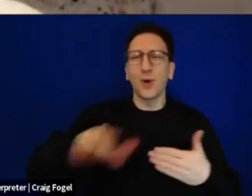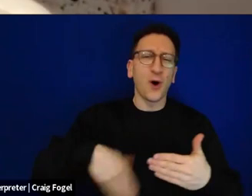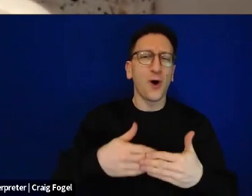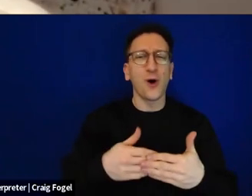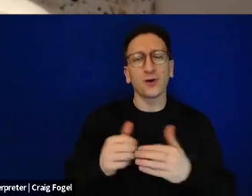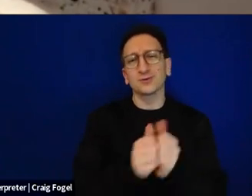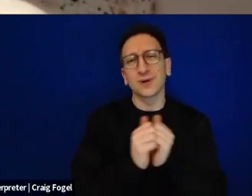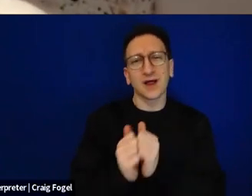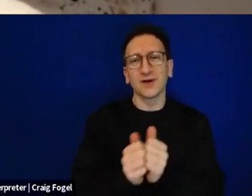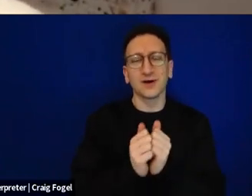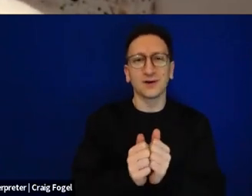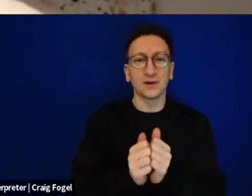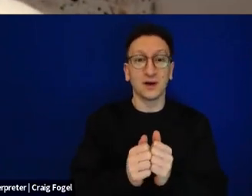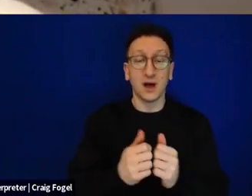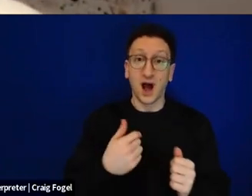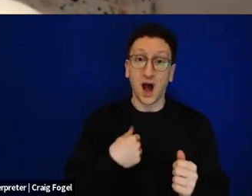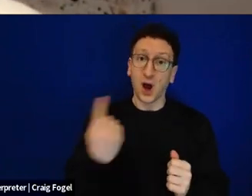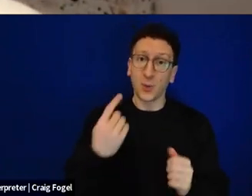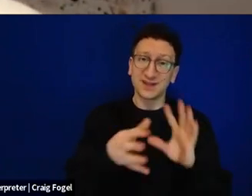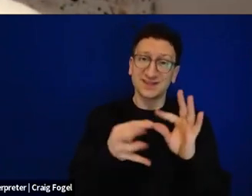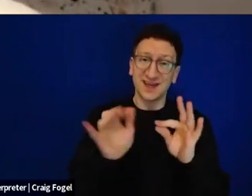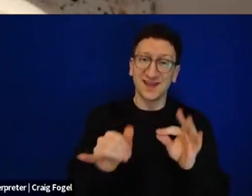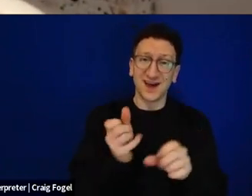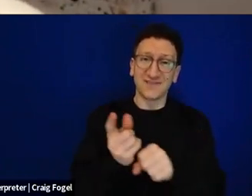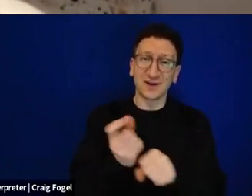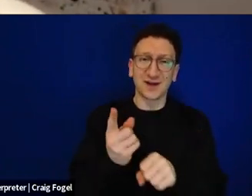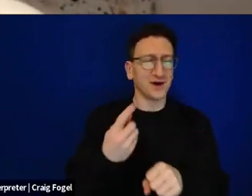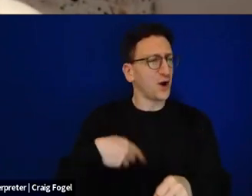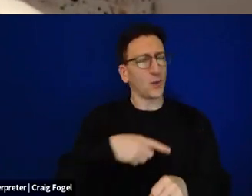And I have to say, I never said those words with too much conviction.